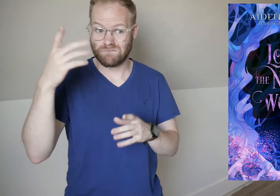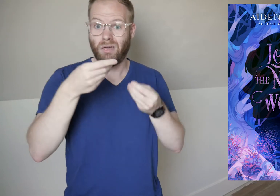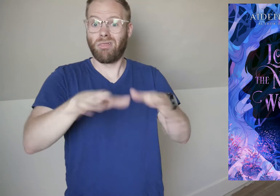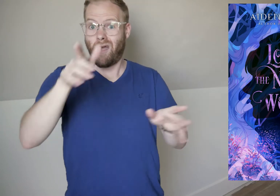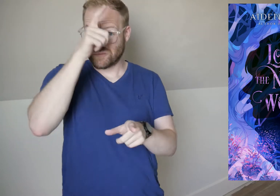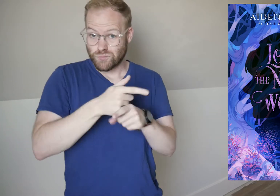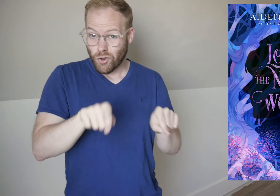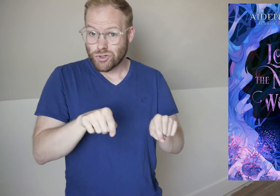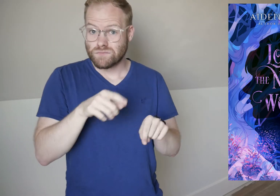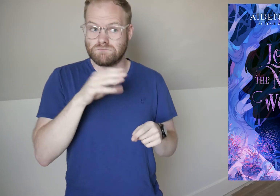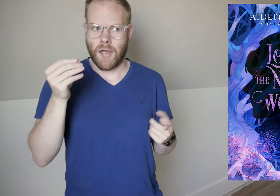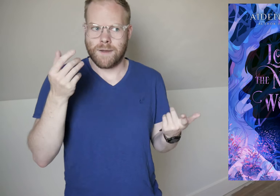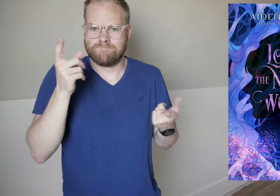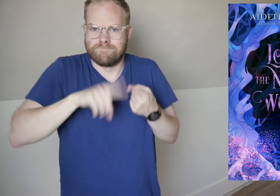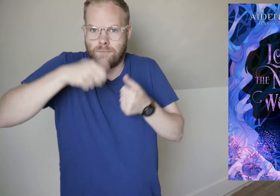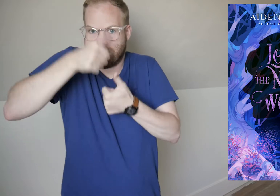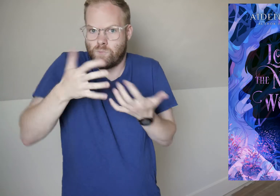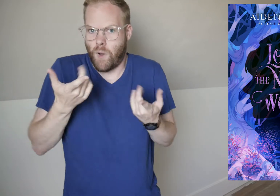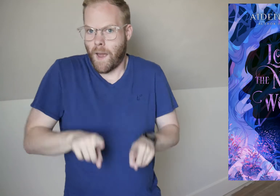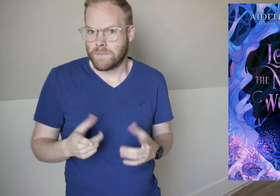losing them, and having no memory of what happened.